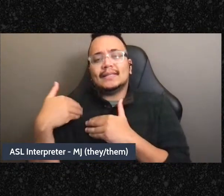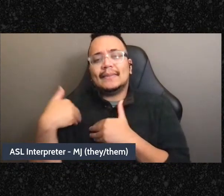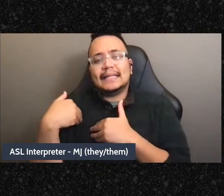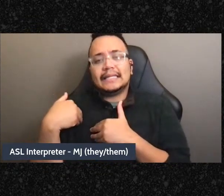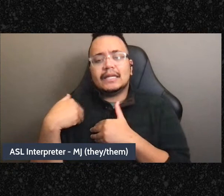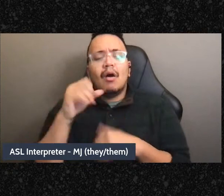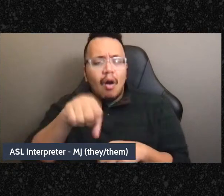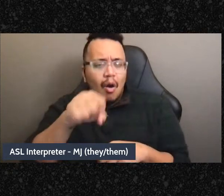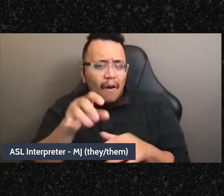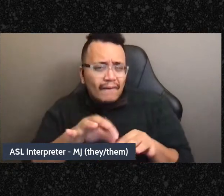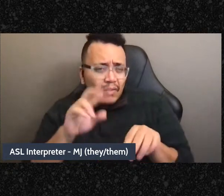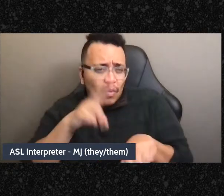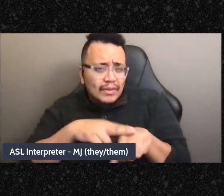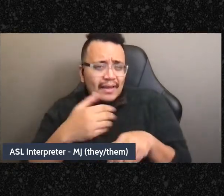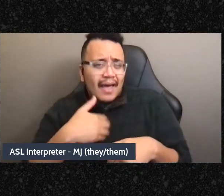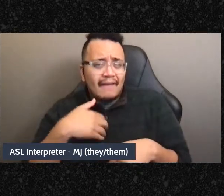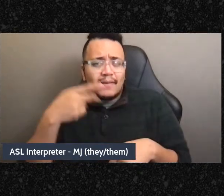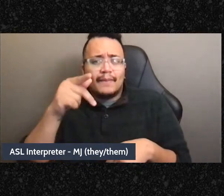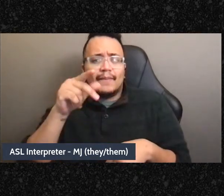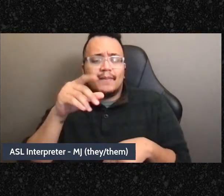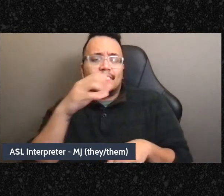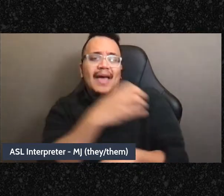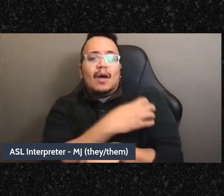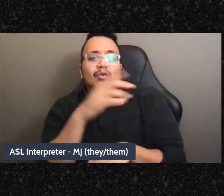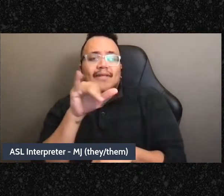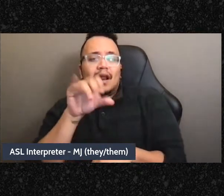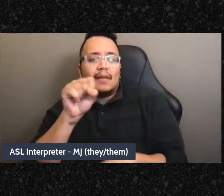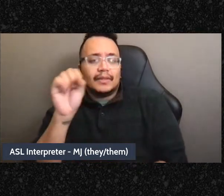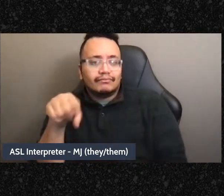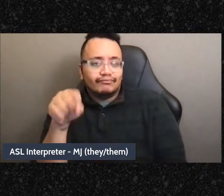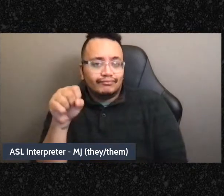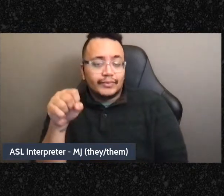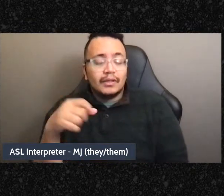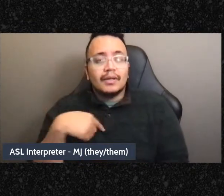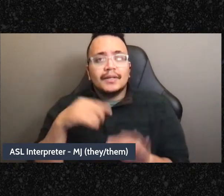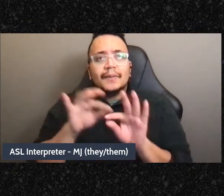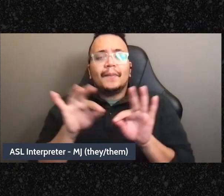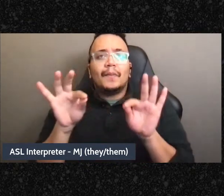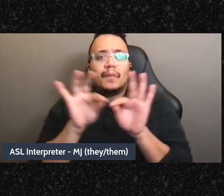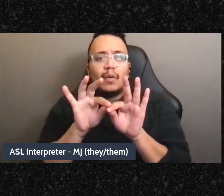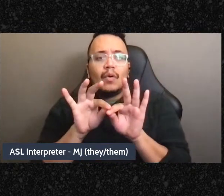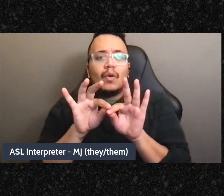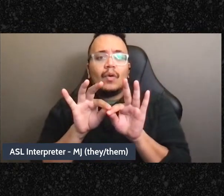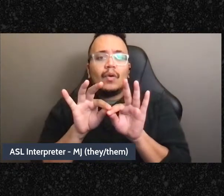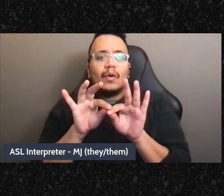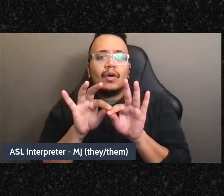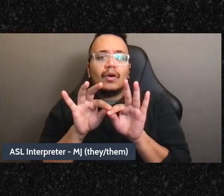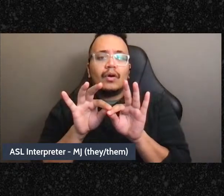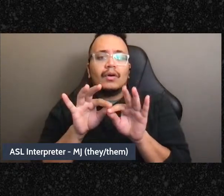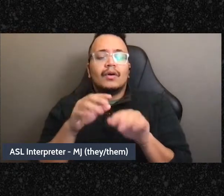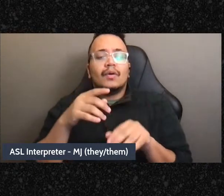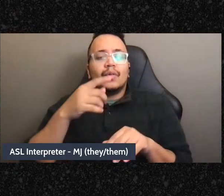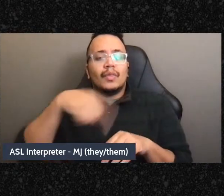happen in it and we want to have an aim that the people who are stewarding the work very centrally